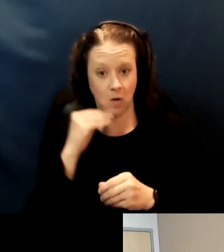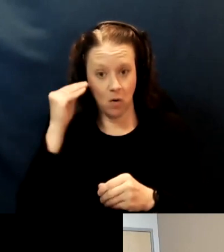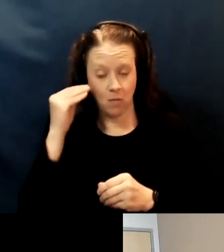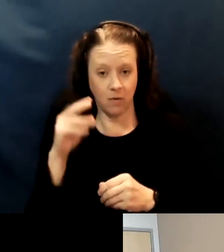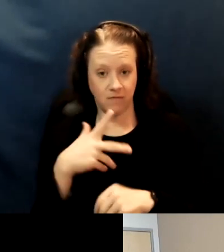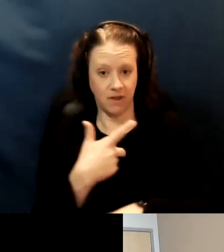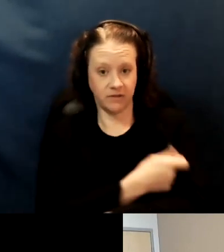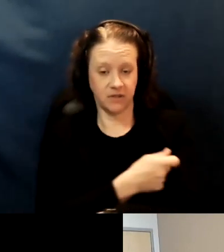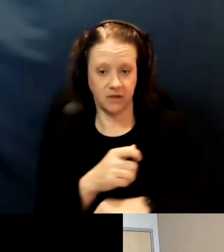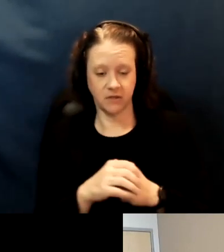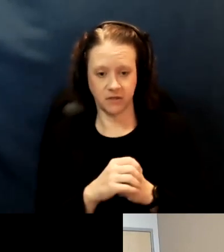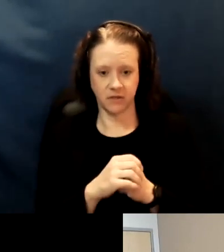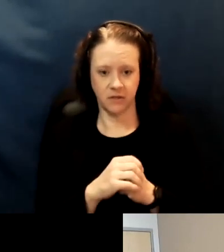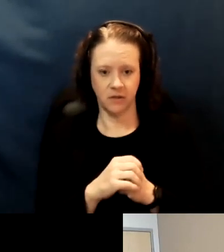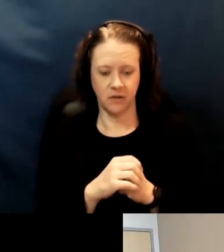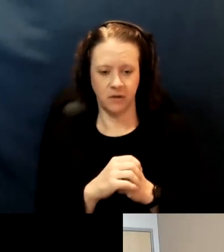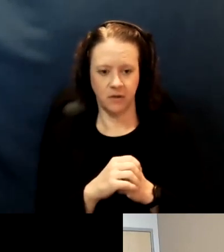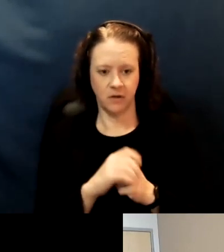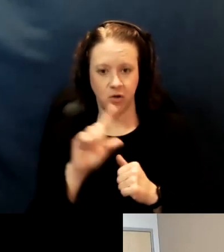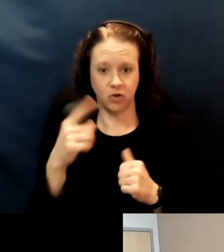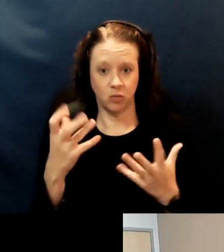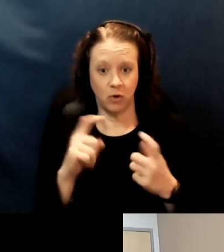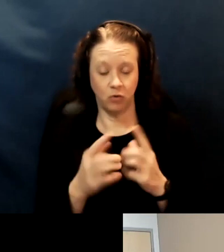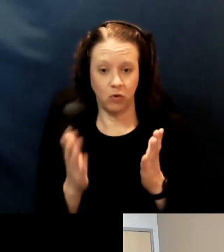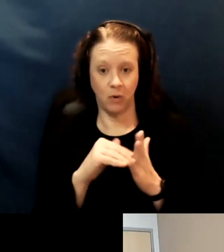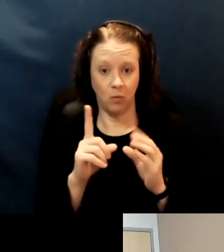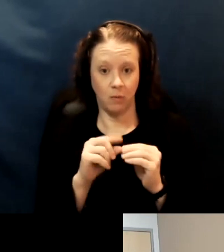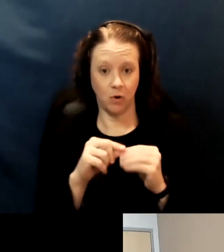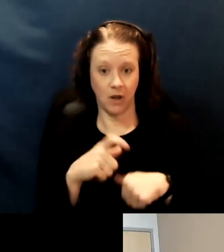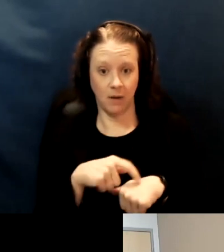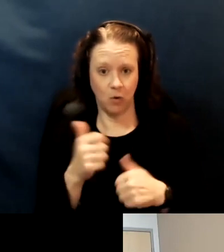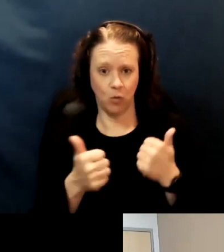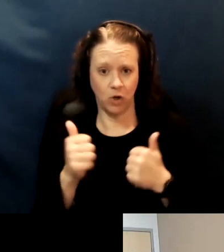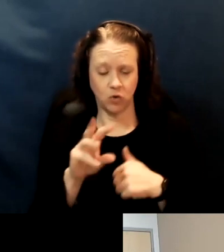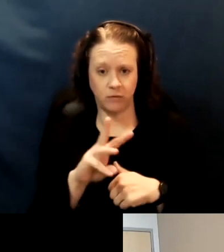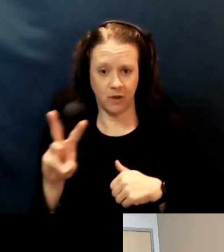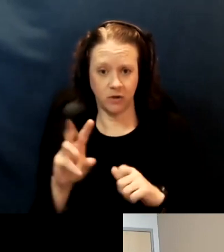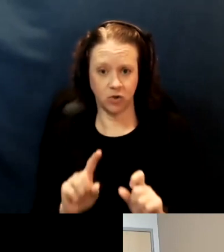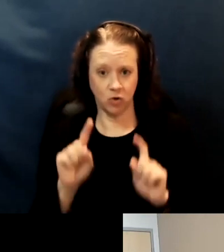So, do you just wanna repeat one more time the website that they should go to to make the appointment?